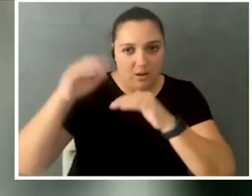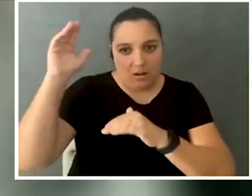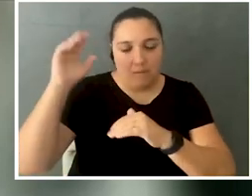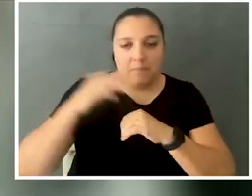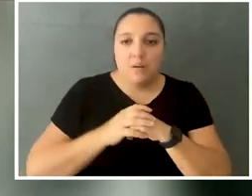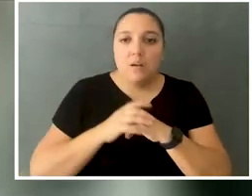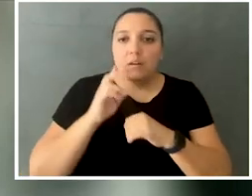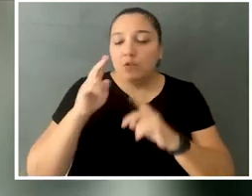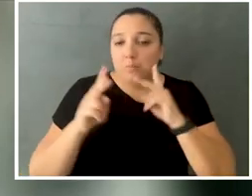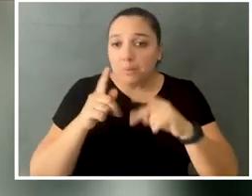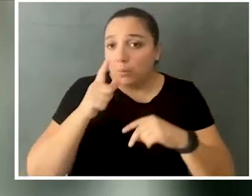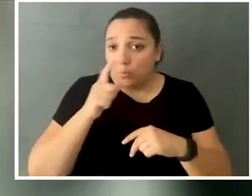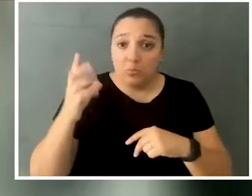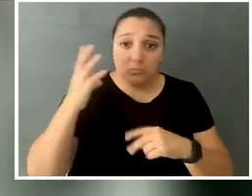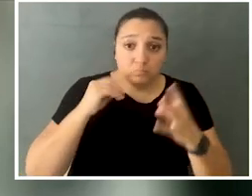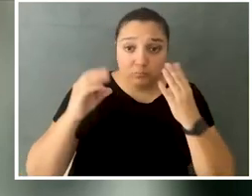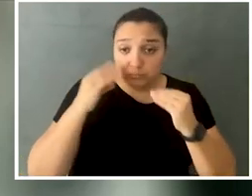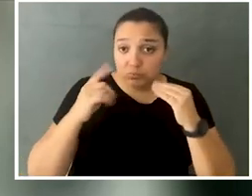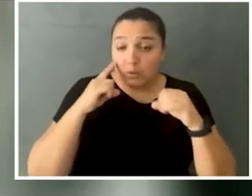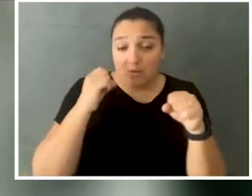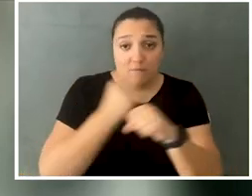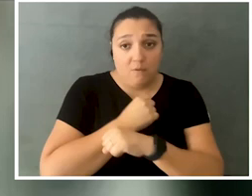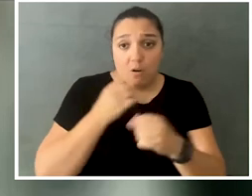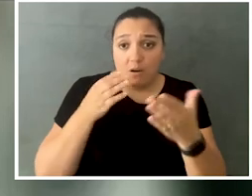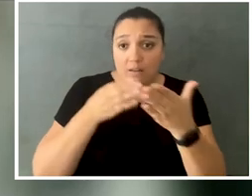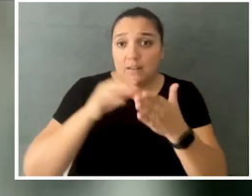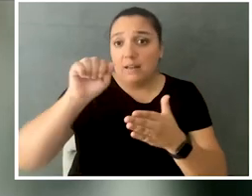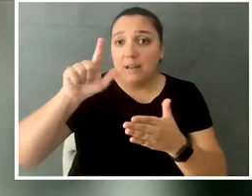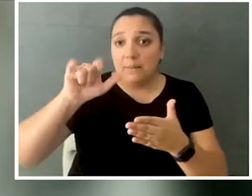and we're looking for students who have experienced and fought against ableism in education.